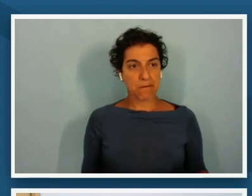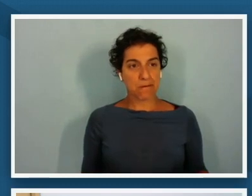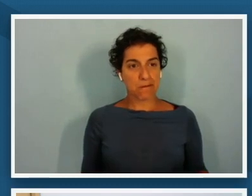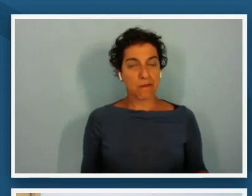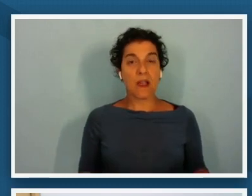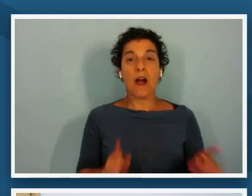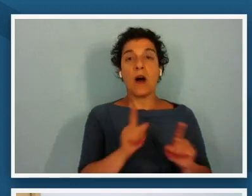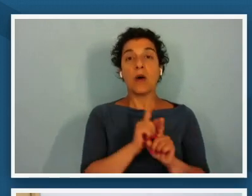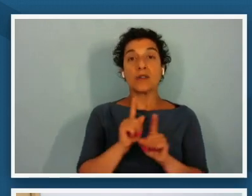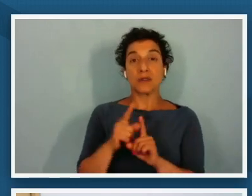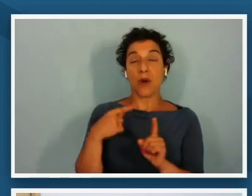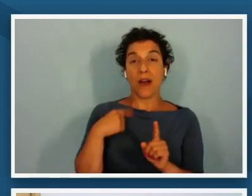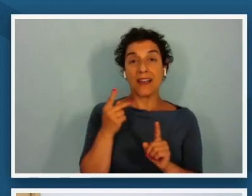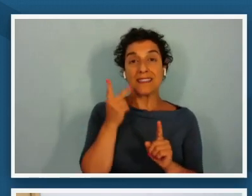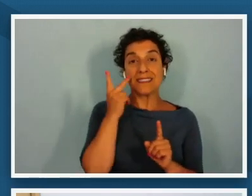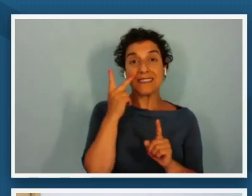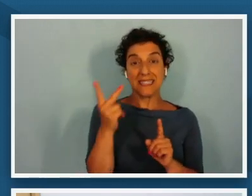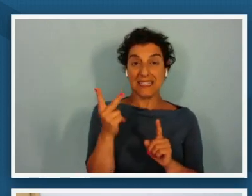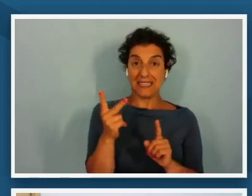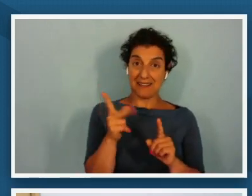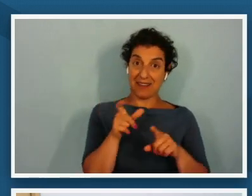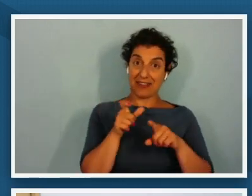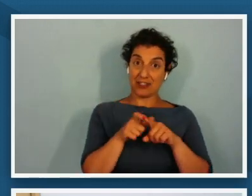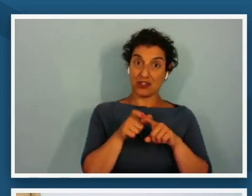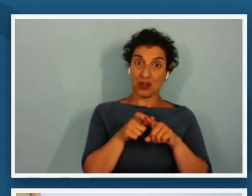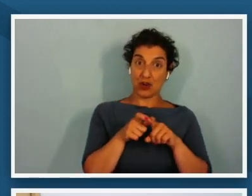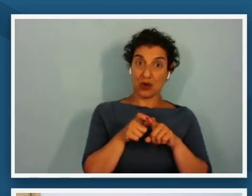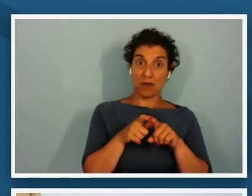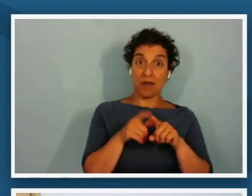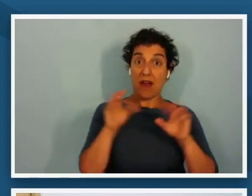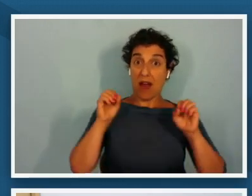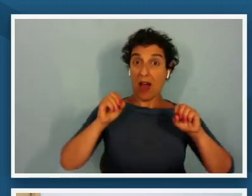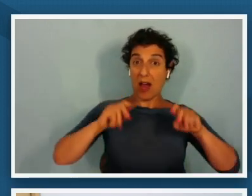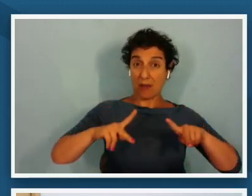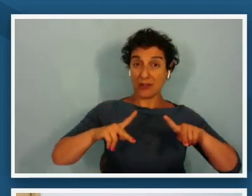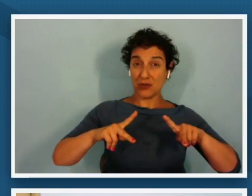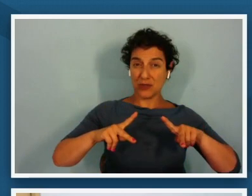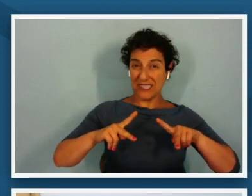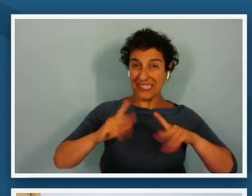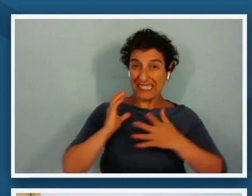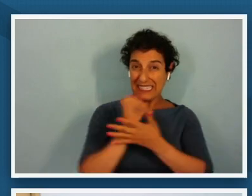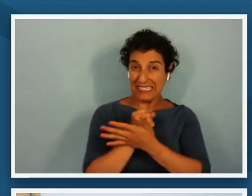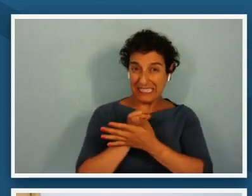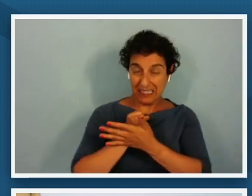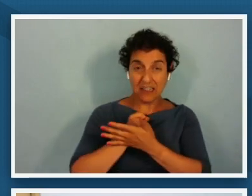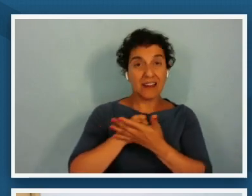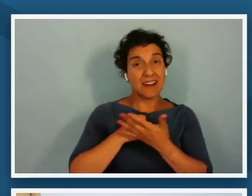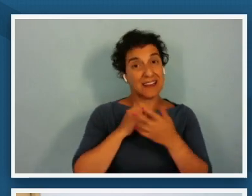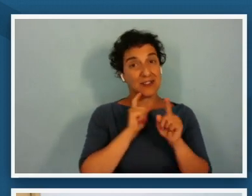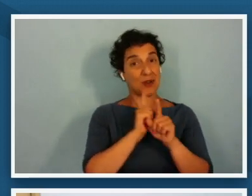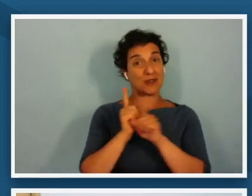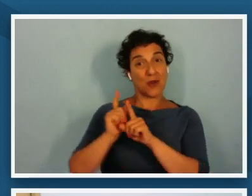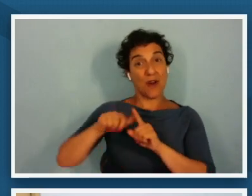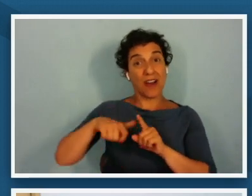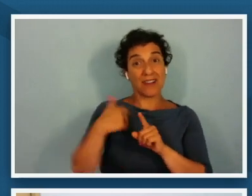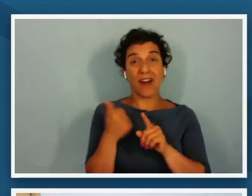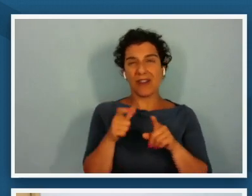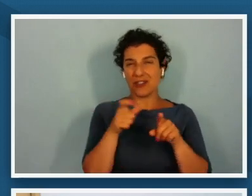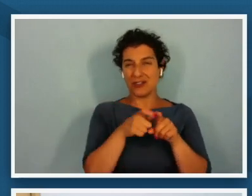the the term of opportunity that is a that's another term that kind